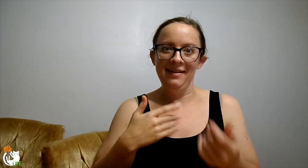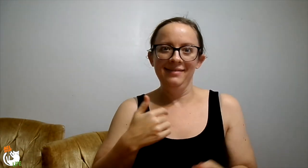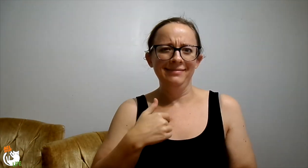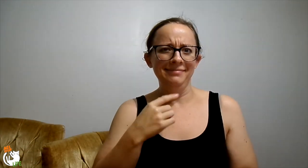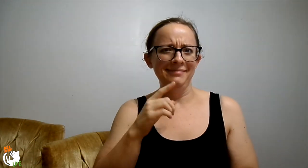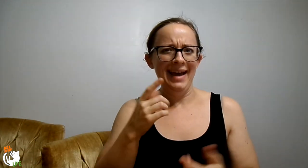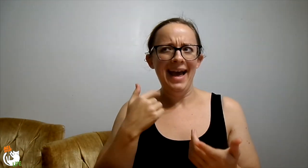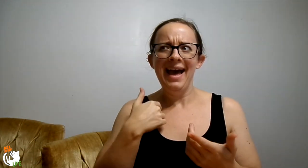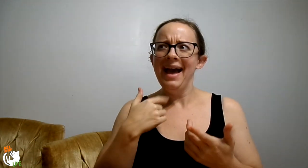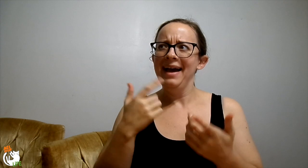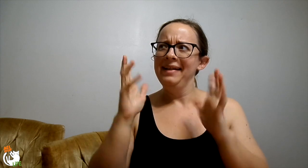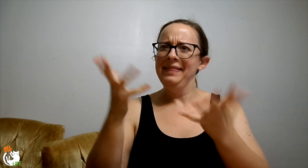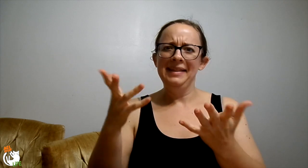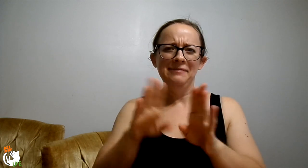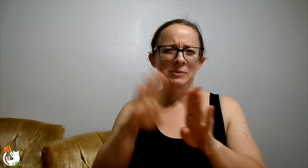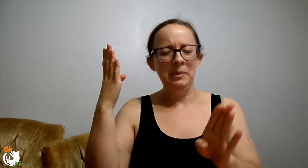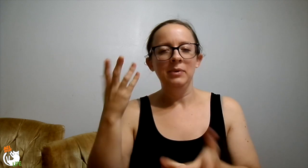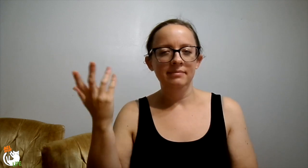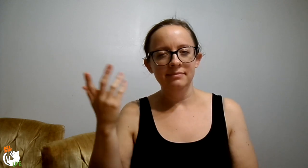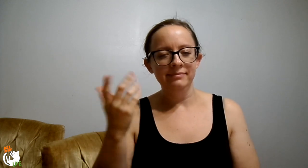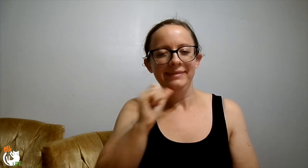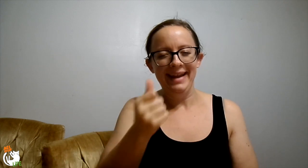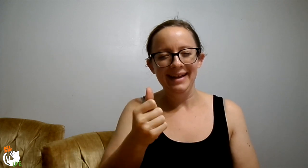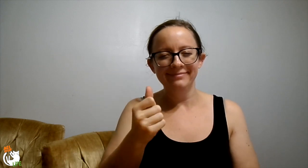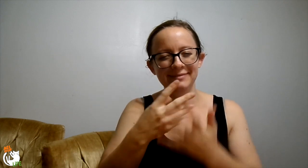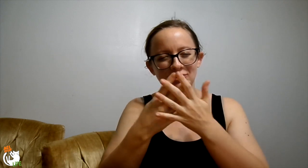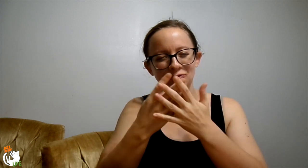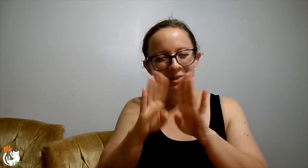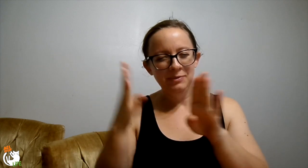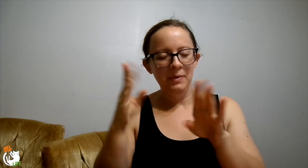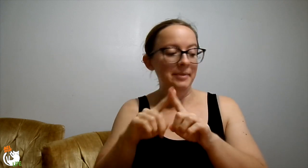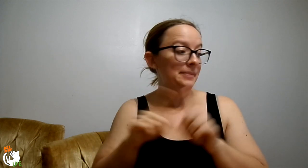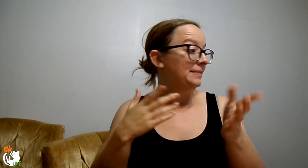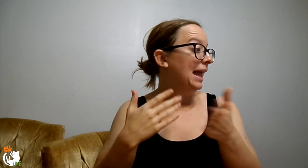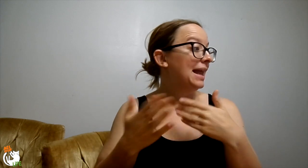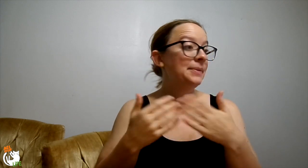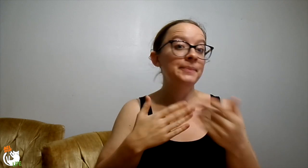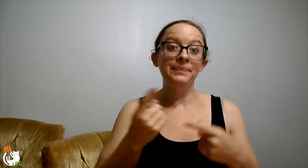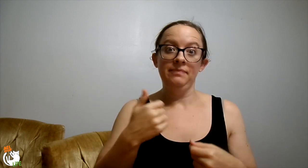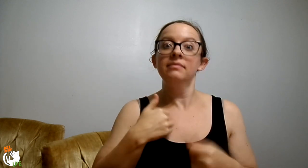Anyways, I left the door open... well not the screen door, but anyways.